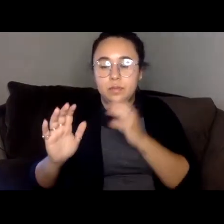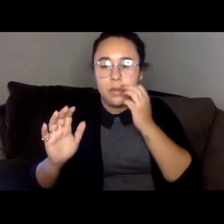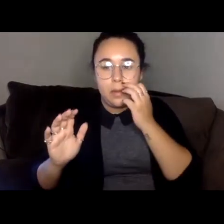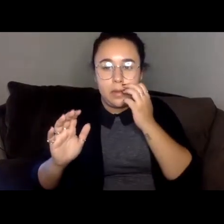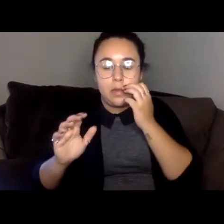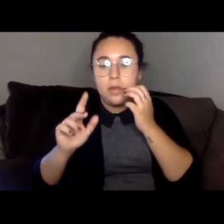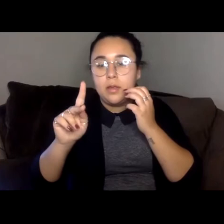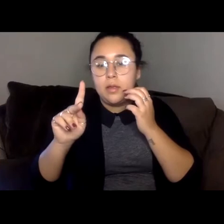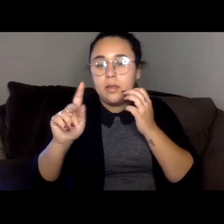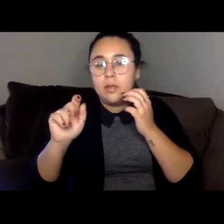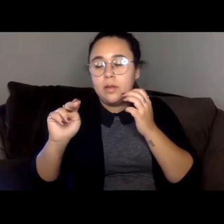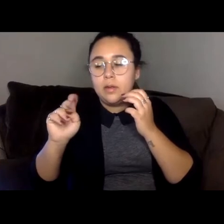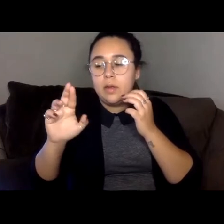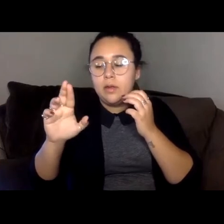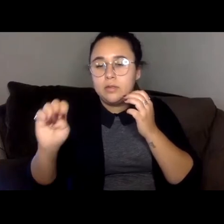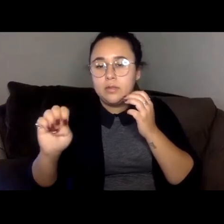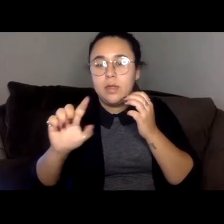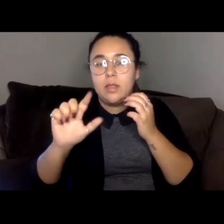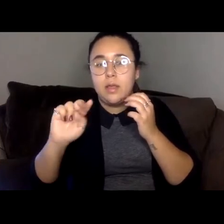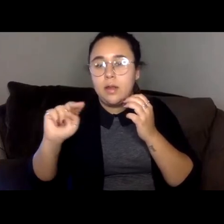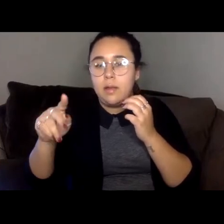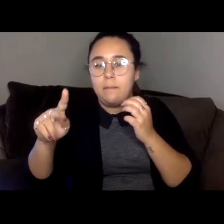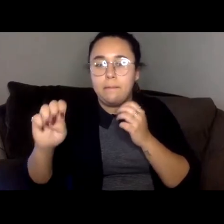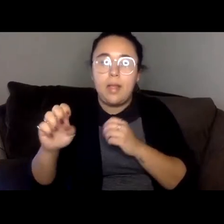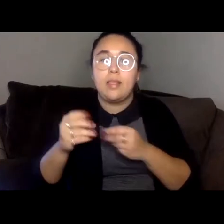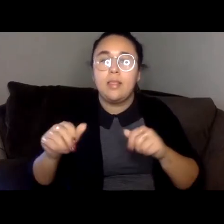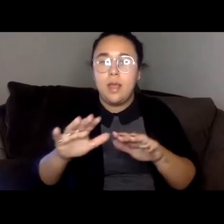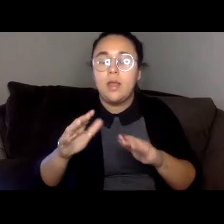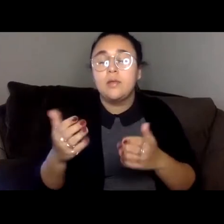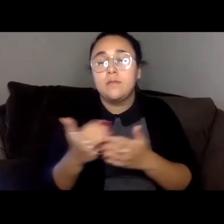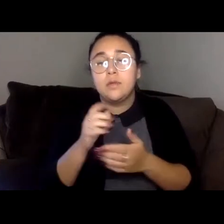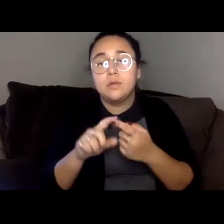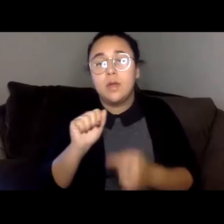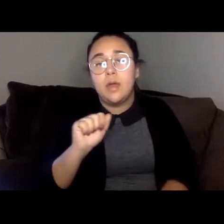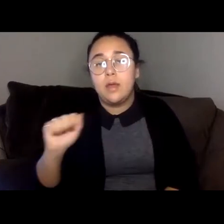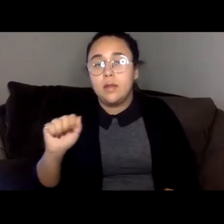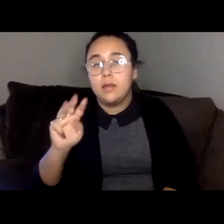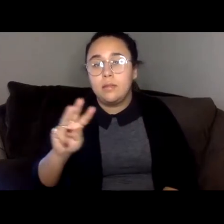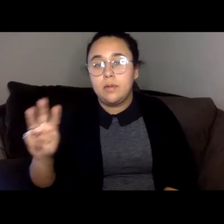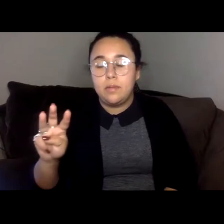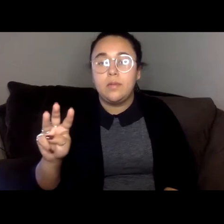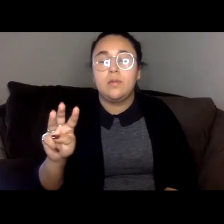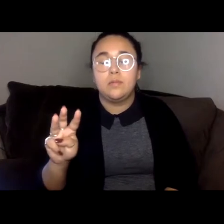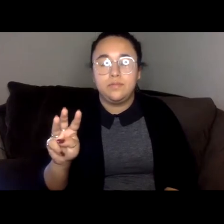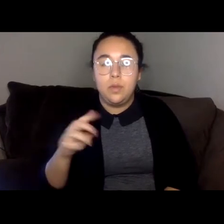For those of you who are new to the AIA WW, we are a national nonprofit organization dedicated